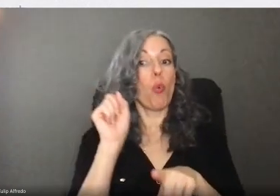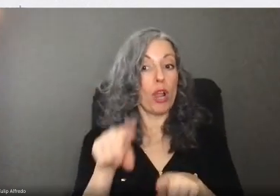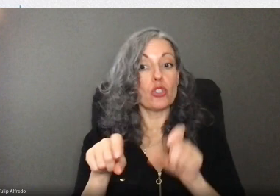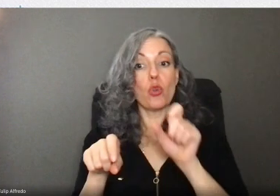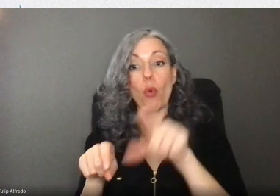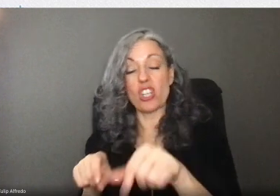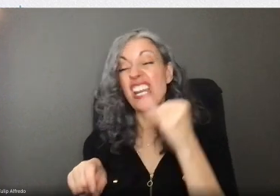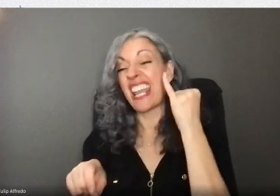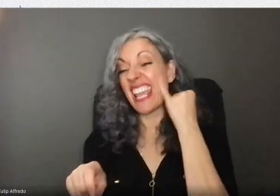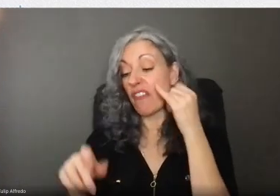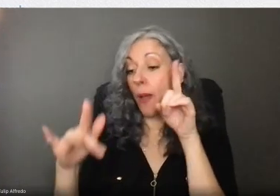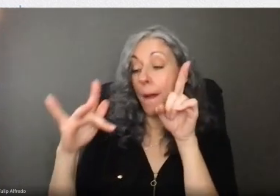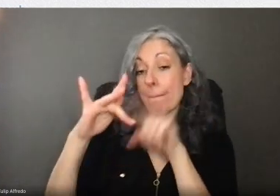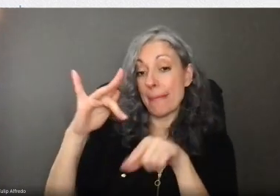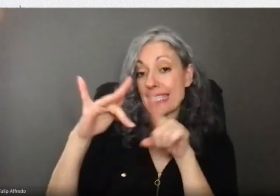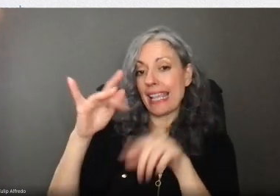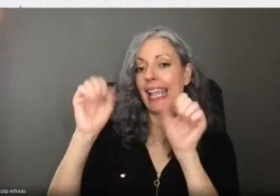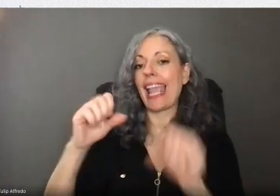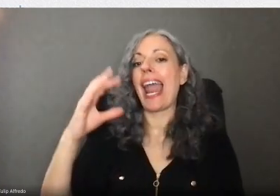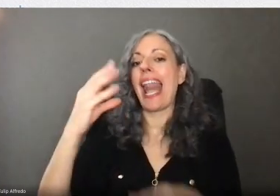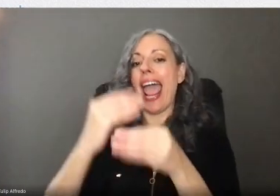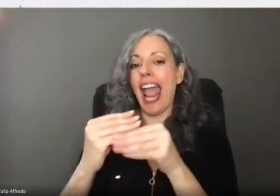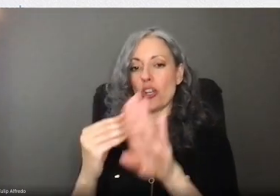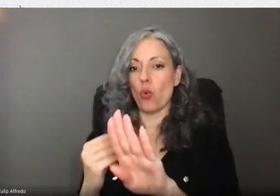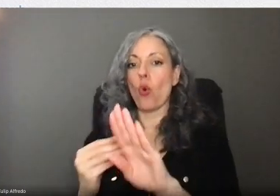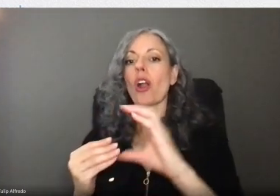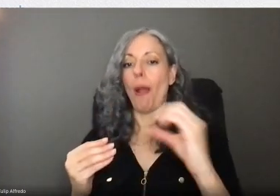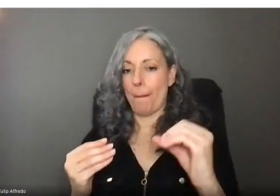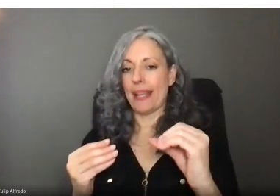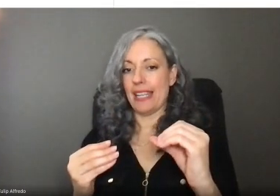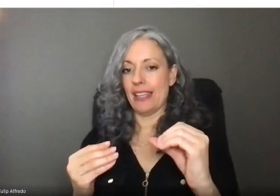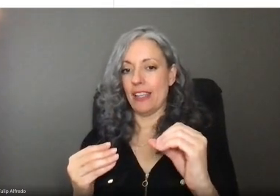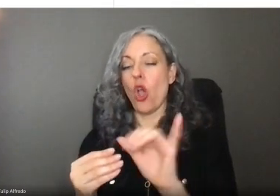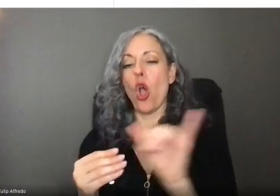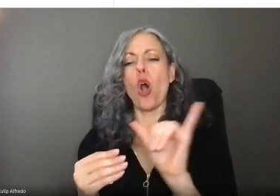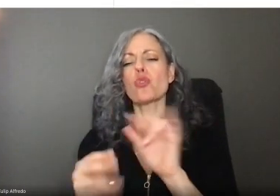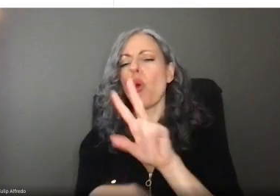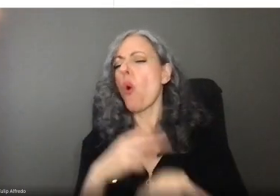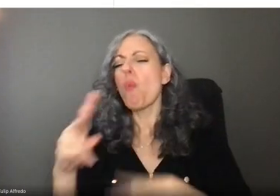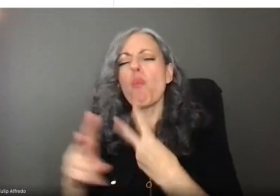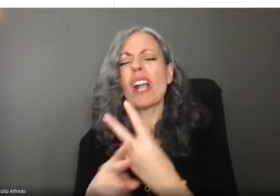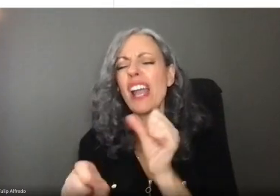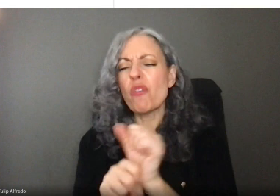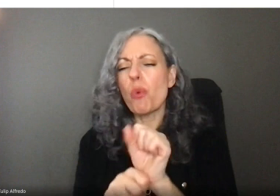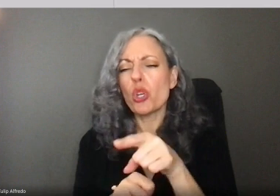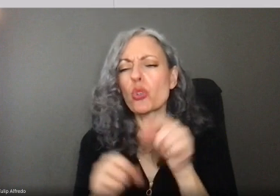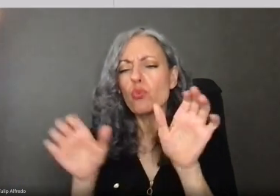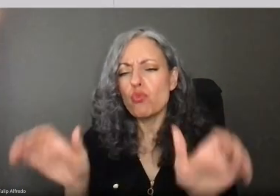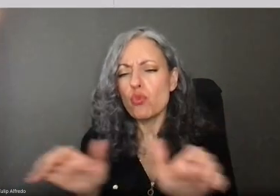you can add them using the add employer button. You'll need to find your occupation or the type of work you do for each job.